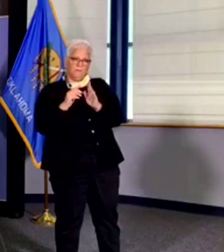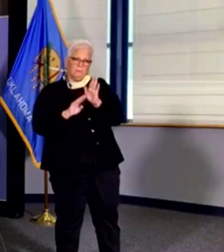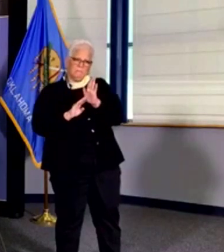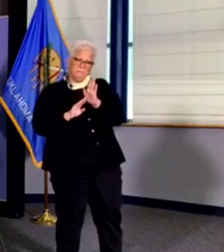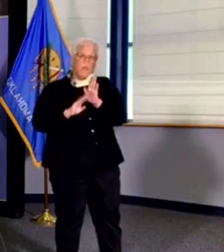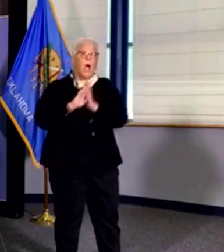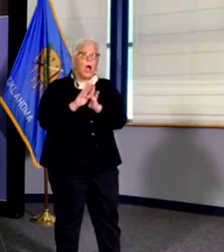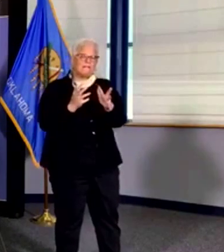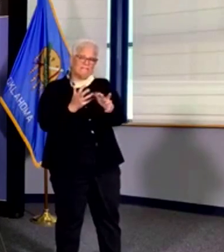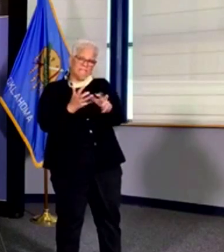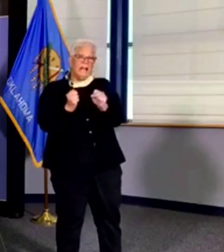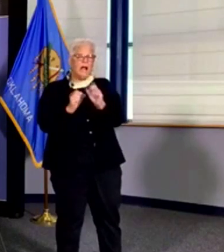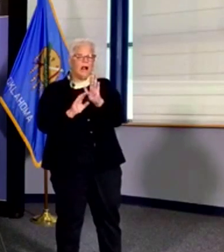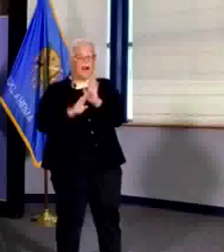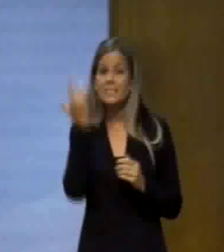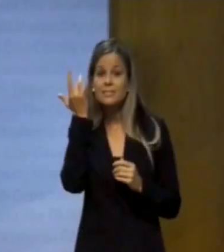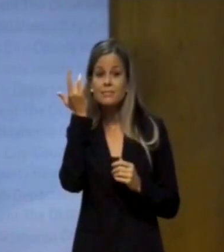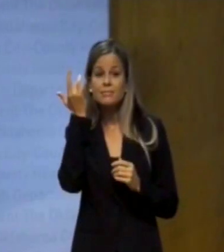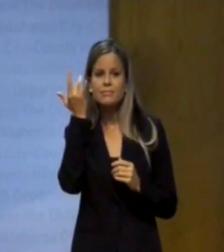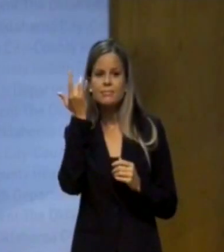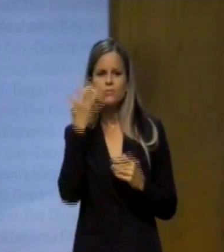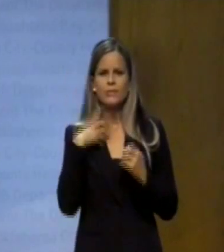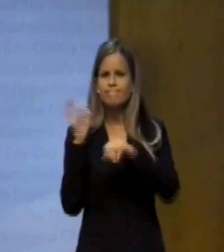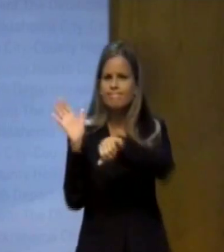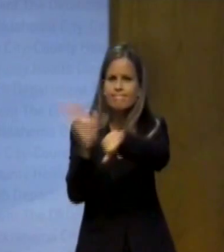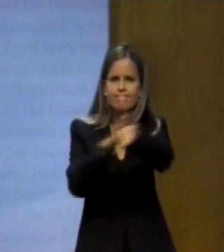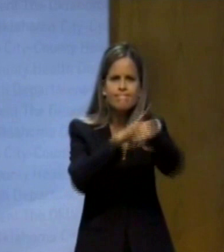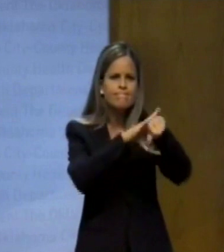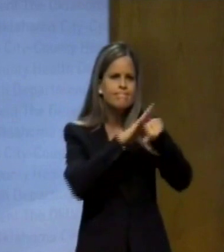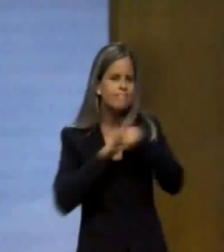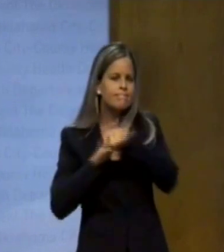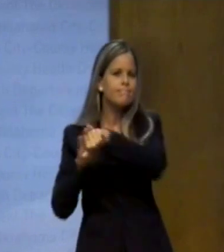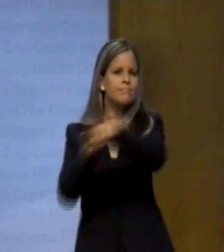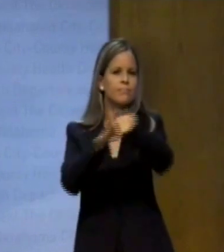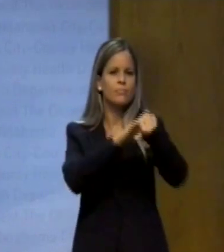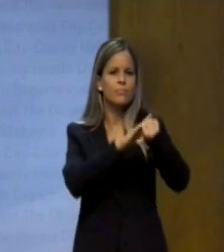eventually going to start to catch up with that I have always said we would follow science and